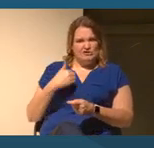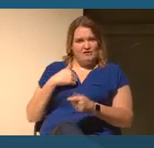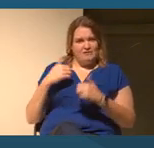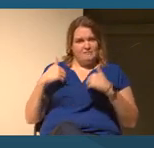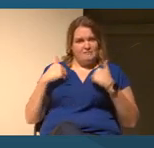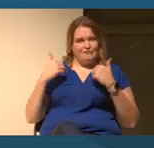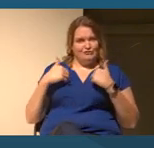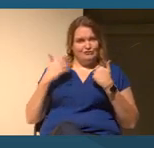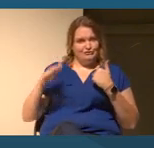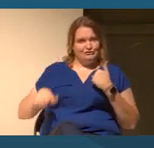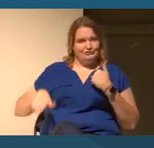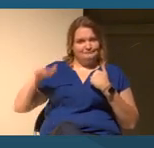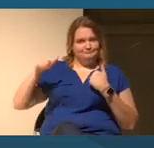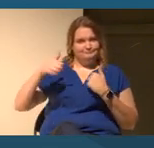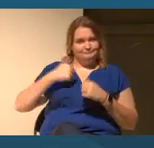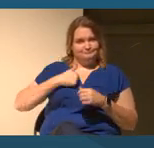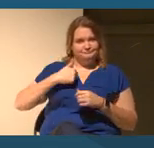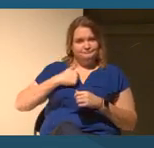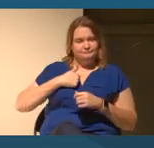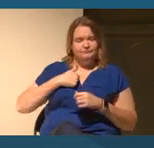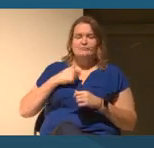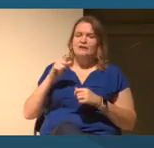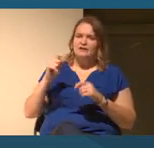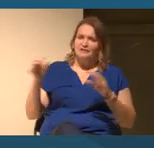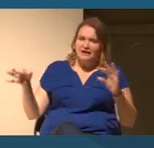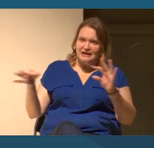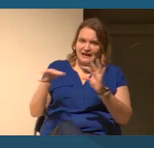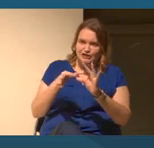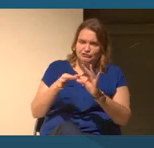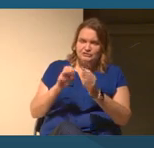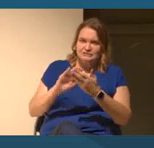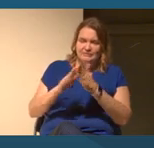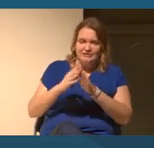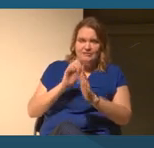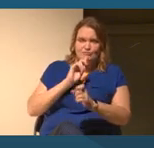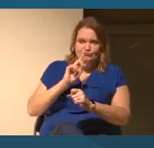And it makes those connections palpable, makes them real, and it shows that people were engaged